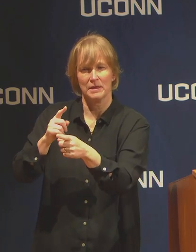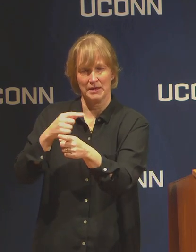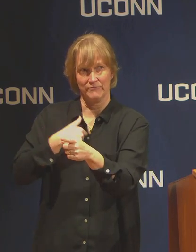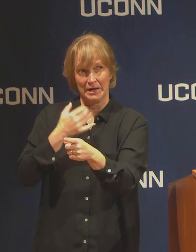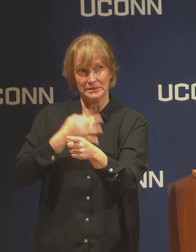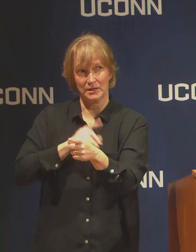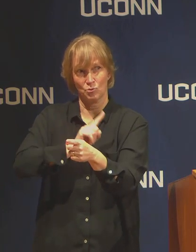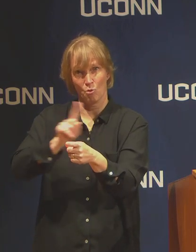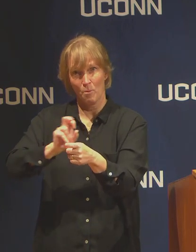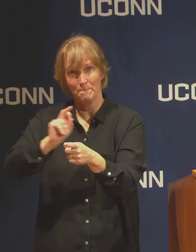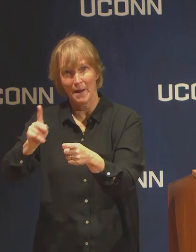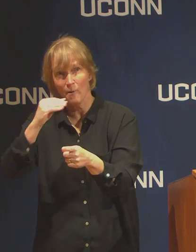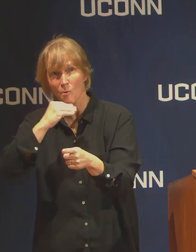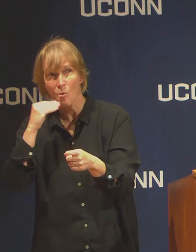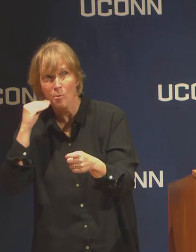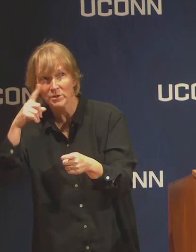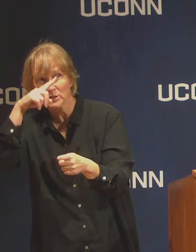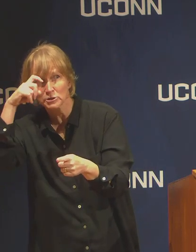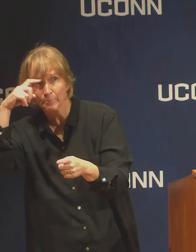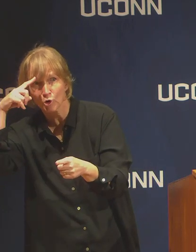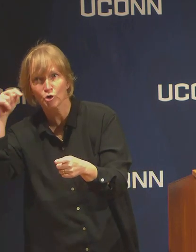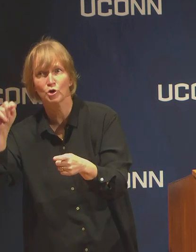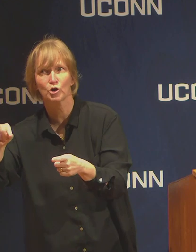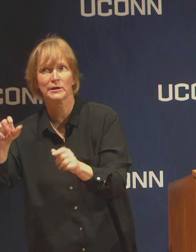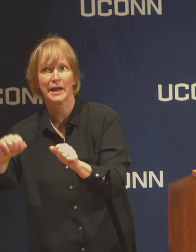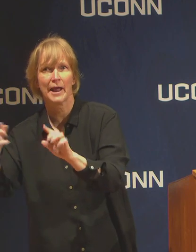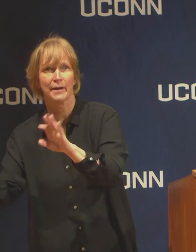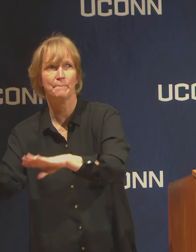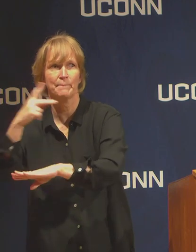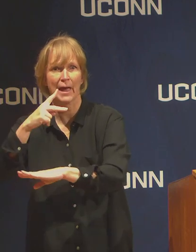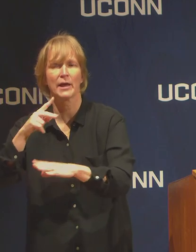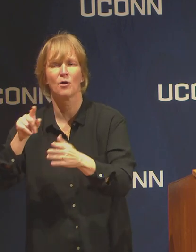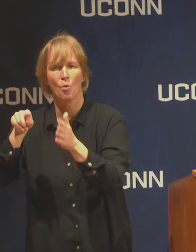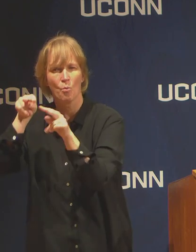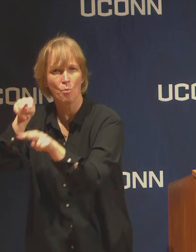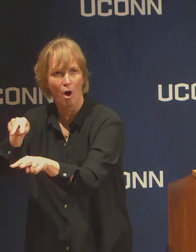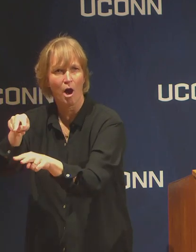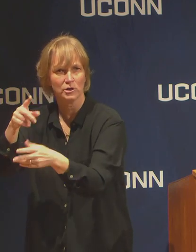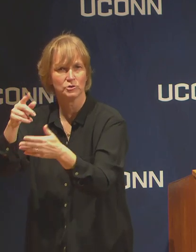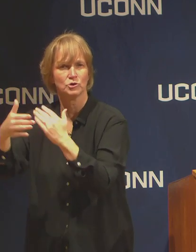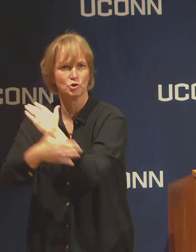If you decide to stay in the summer the university will have all kinds of options for